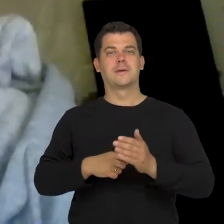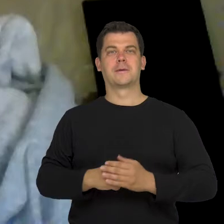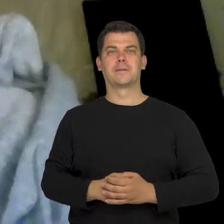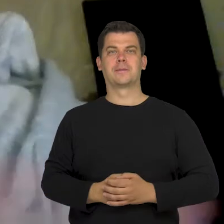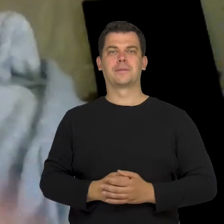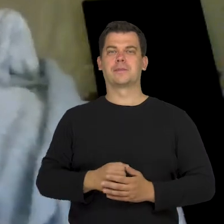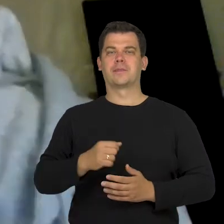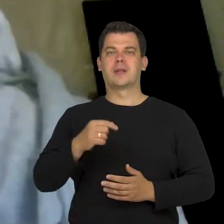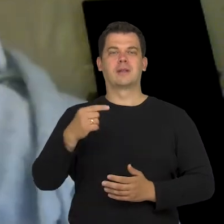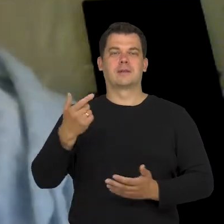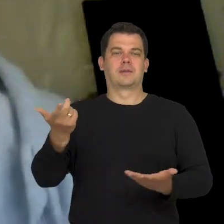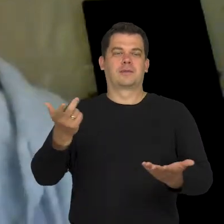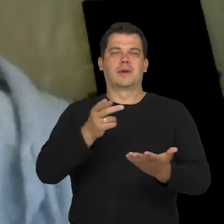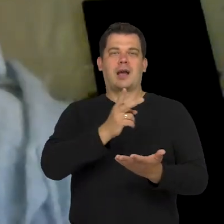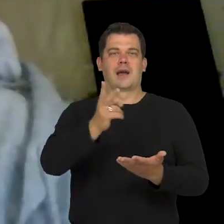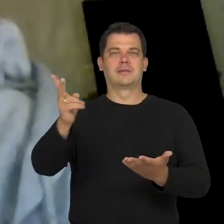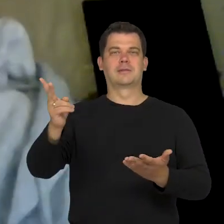not me, because we all stare,